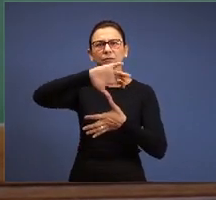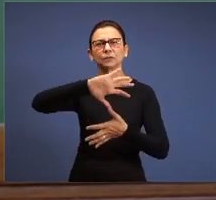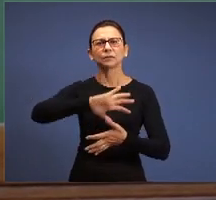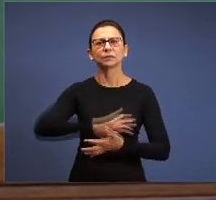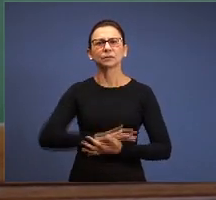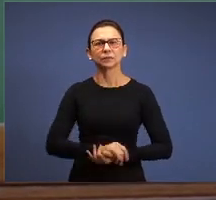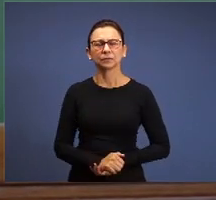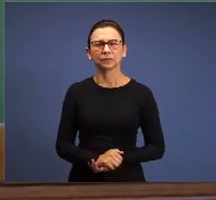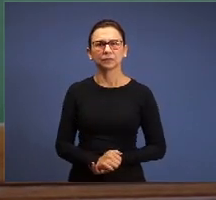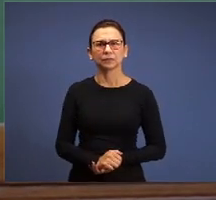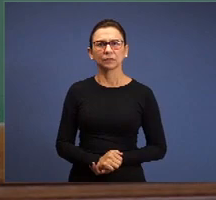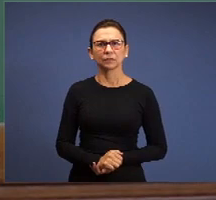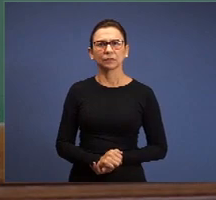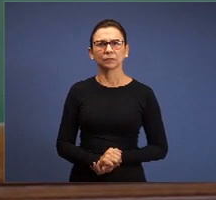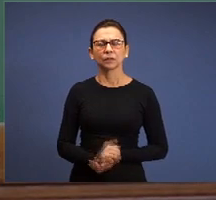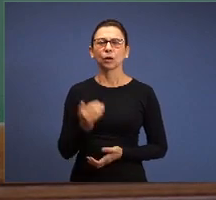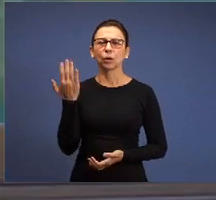And also in the city of Medellin.